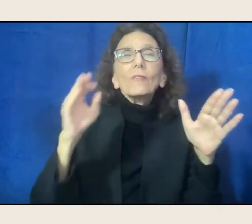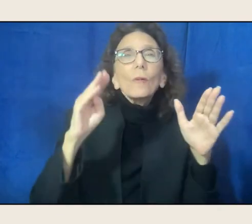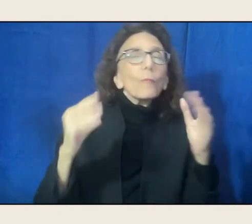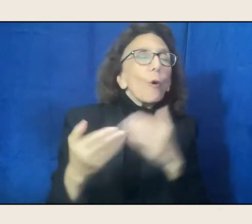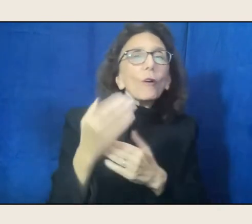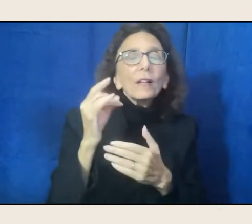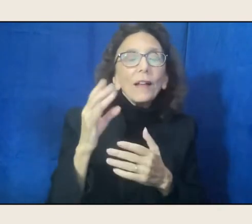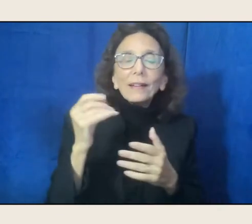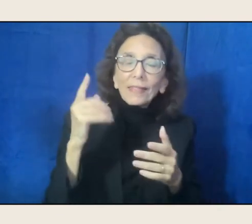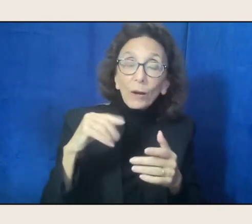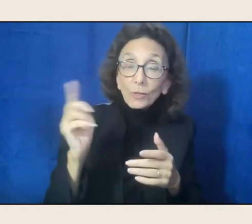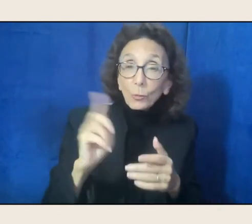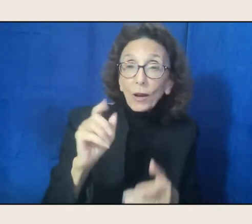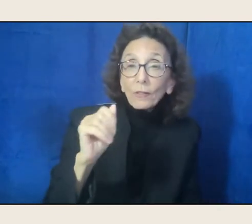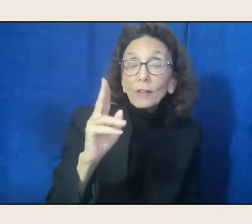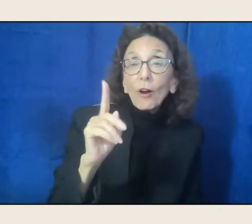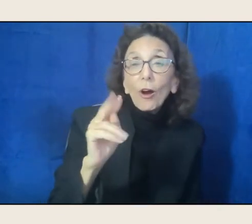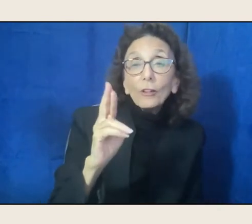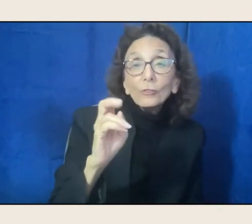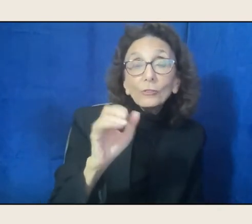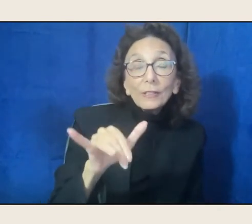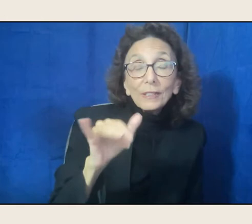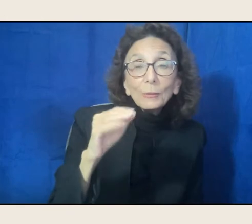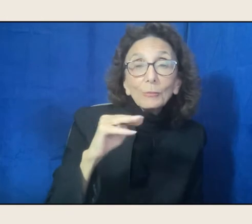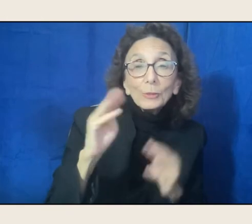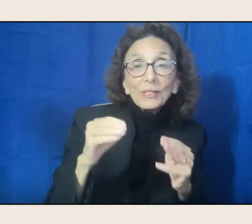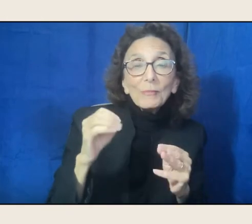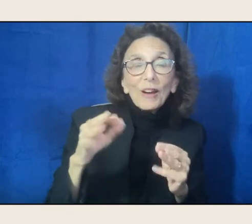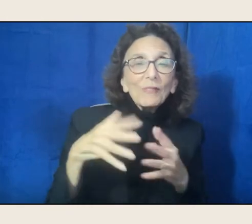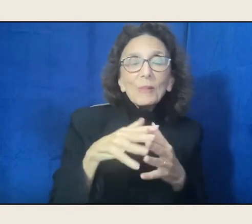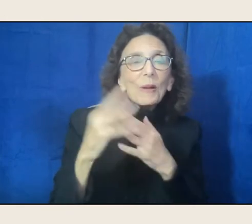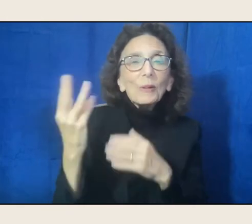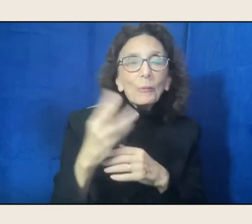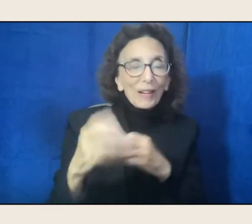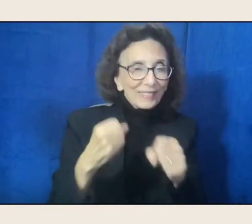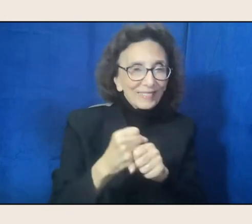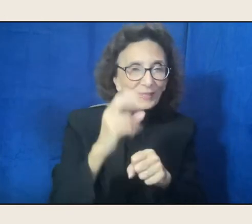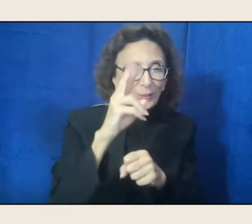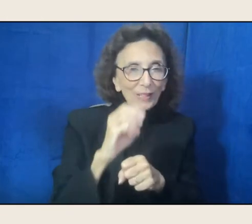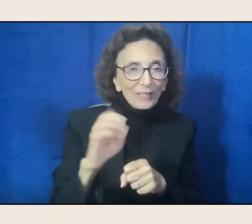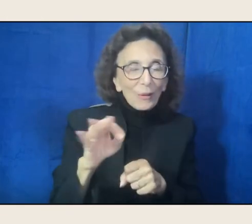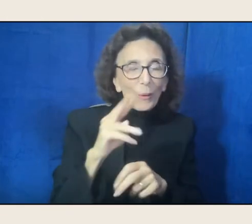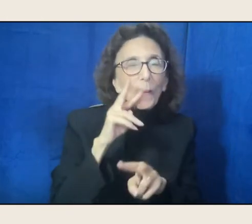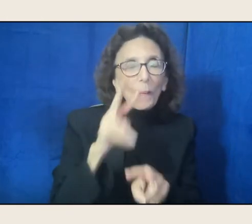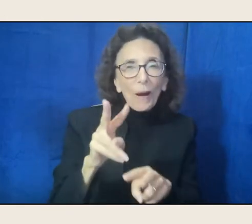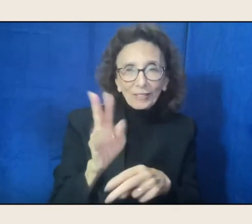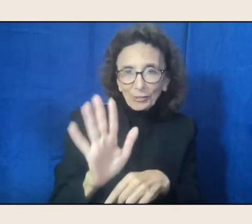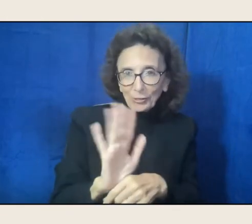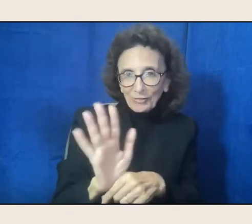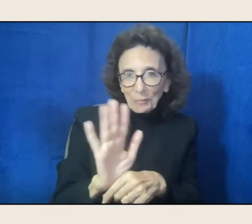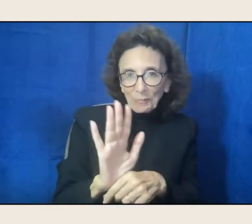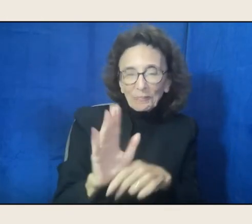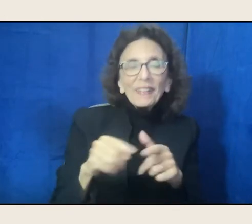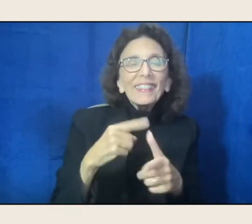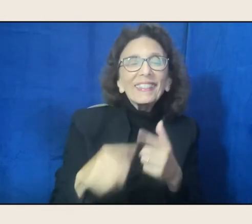in Los Angeles in 2009, so we're gonna watch a quick clip and then talk about it, and that part of your work.